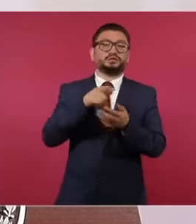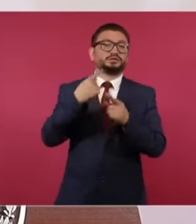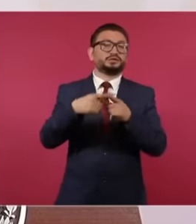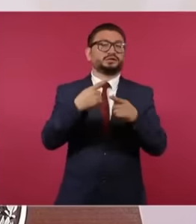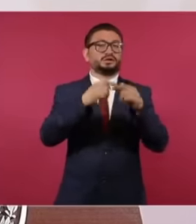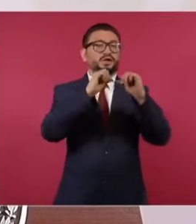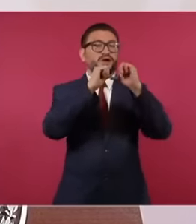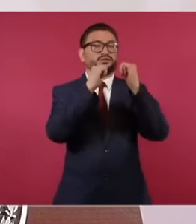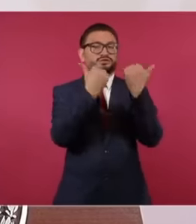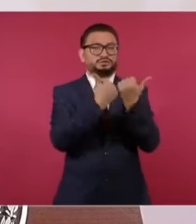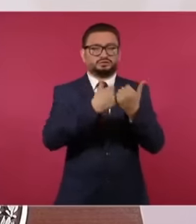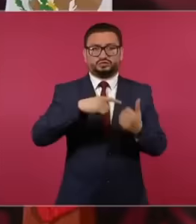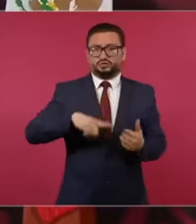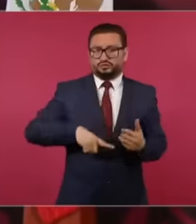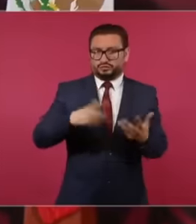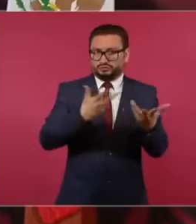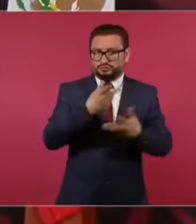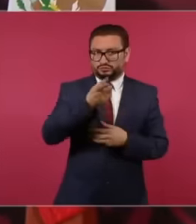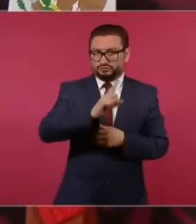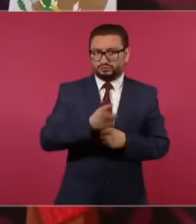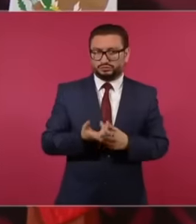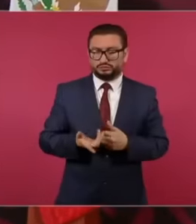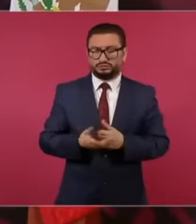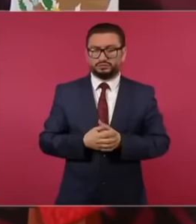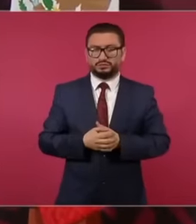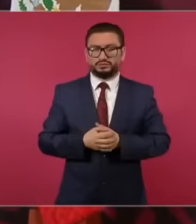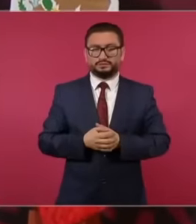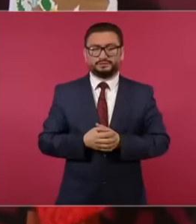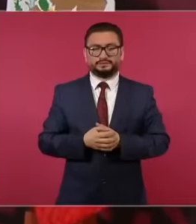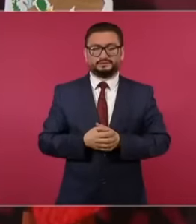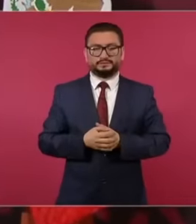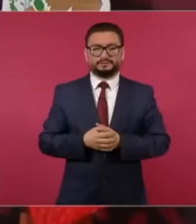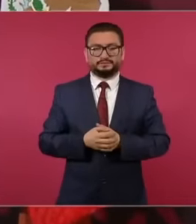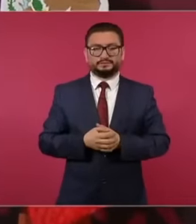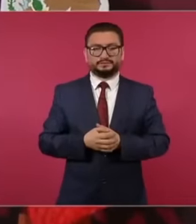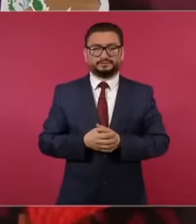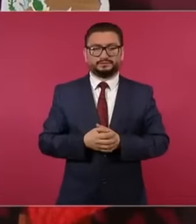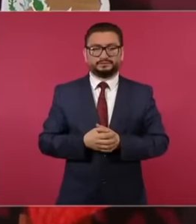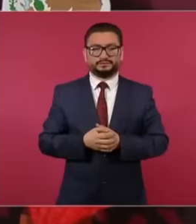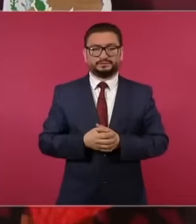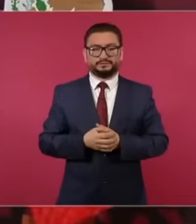governmental organization only in